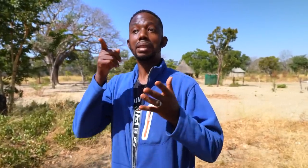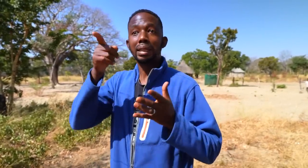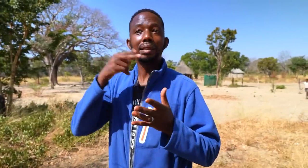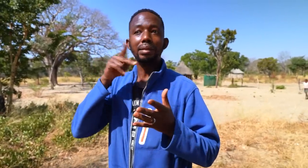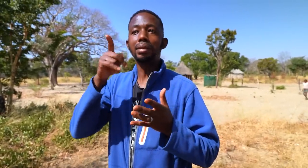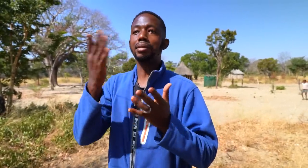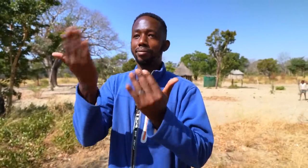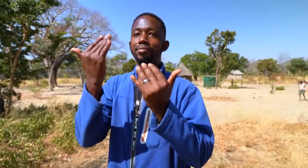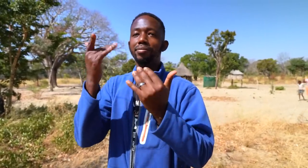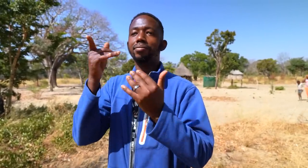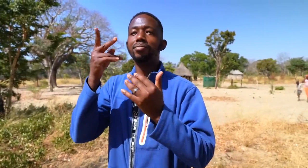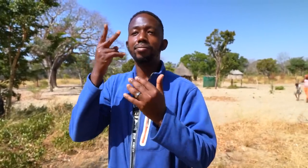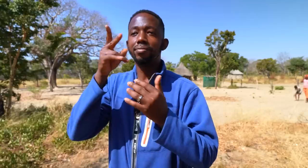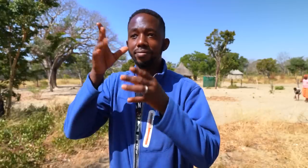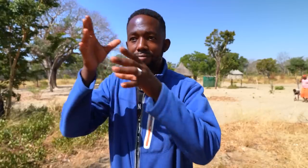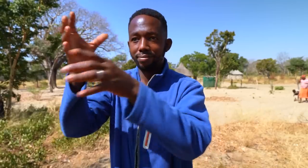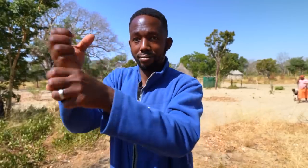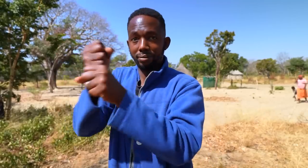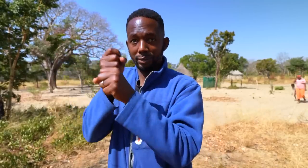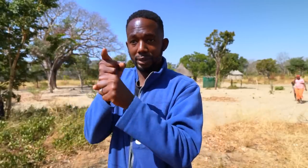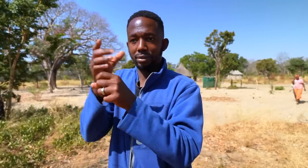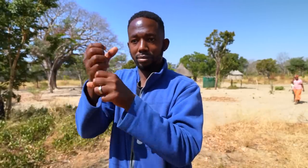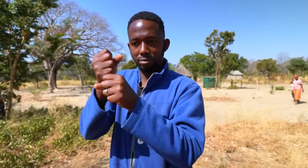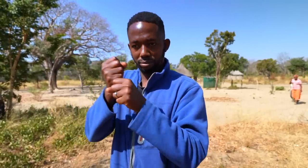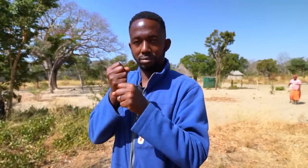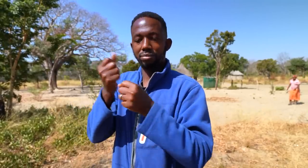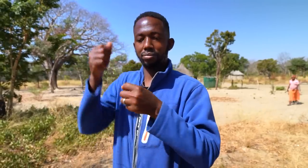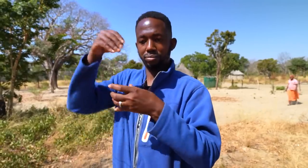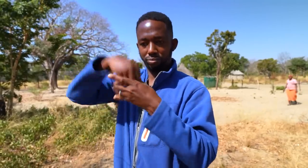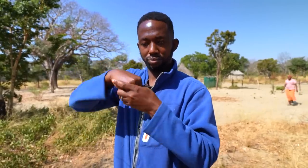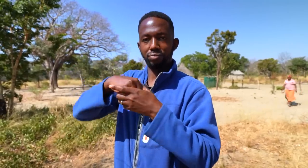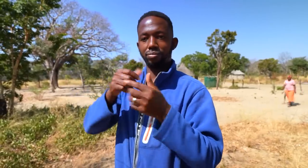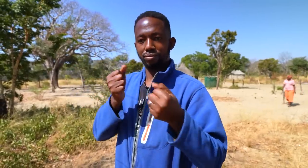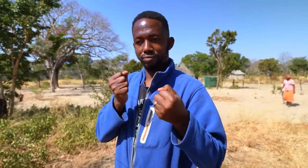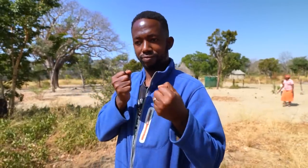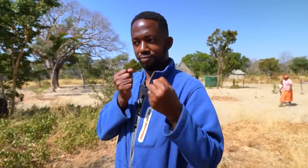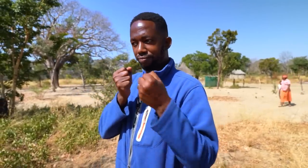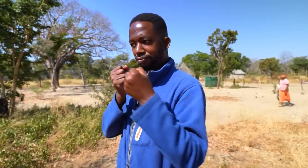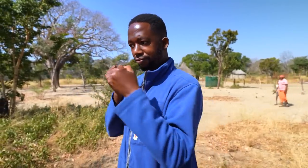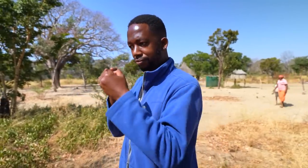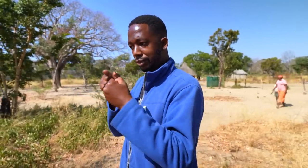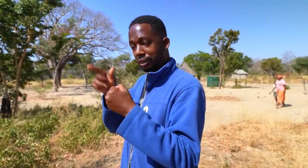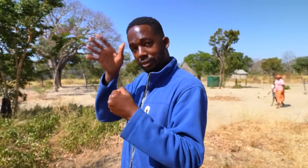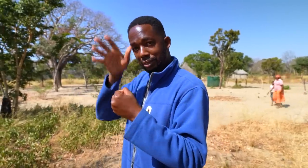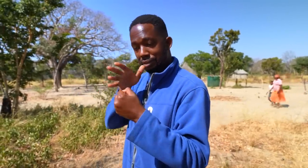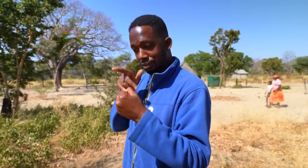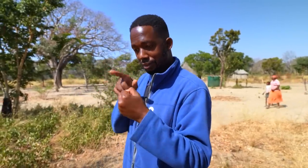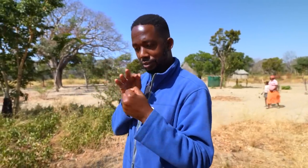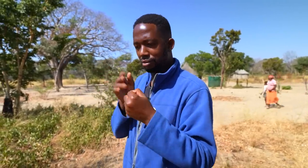We found her and talked with her parents.